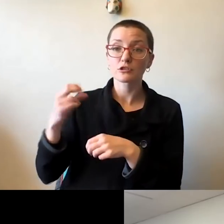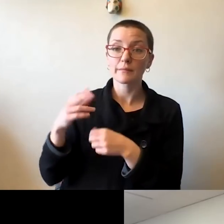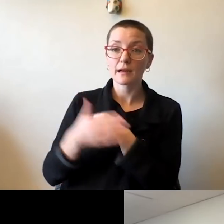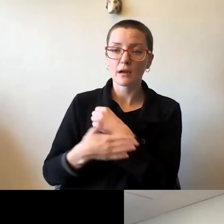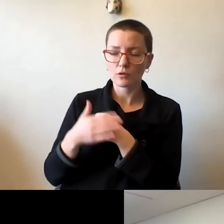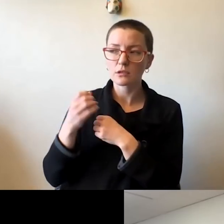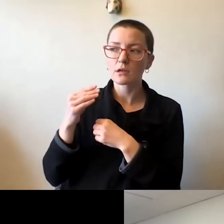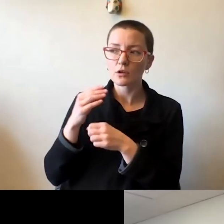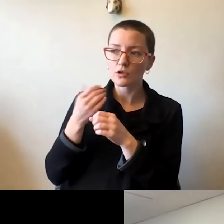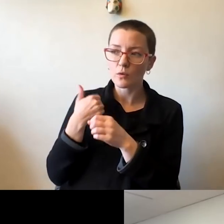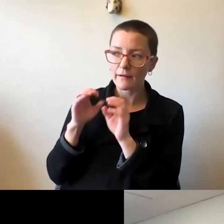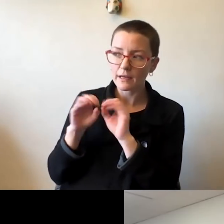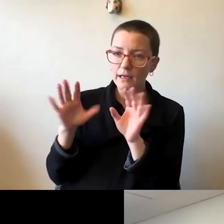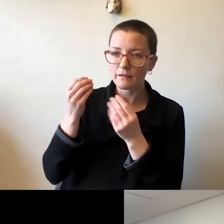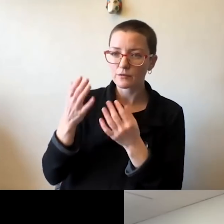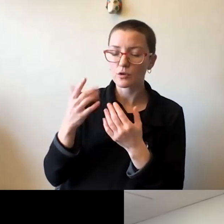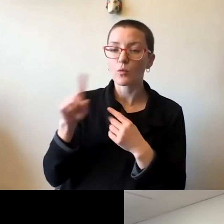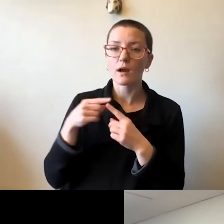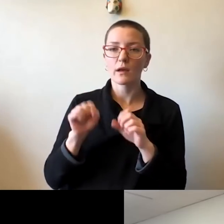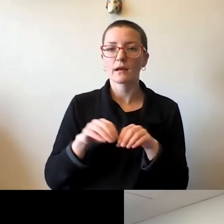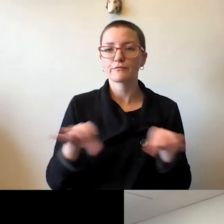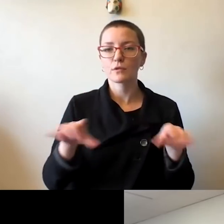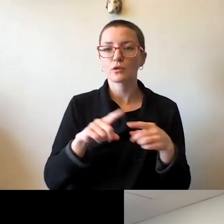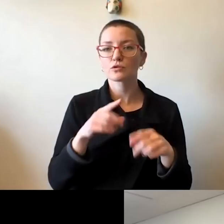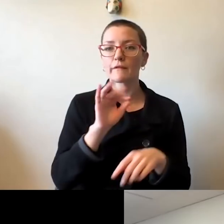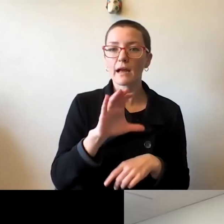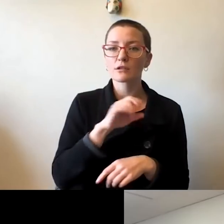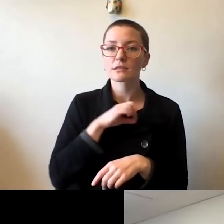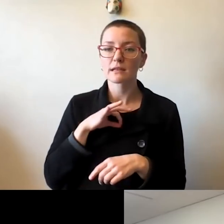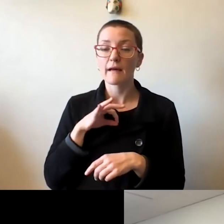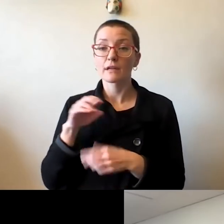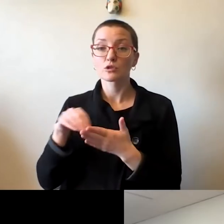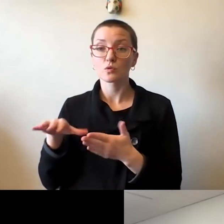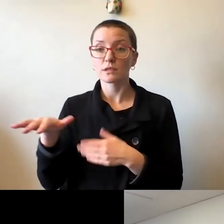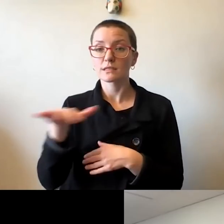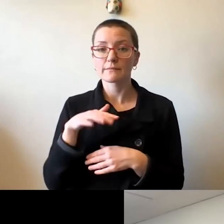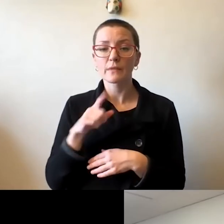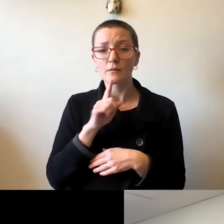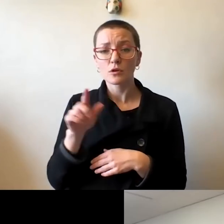to be available to our faculty, staff, and our students. So Andreas, you have a perspective on this as well I don't know if you want to comment,